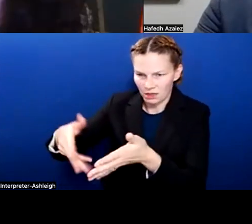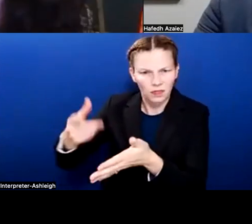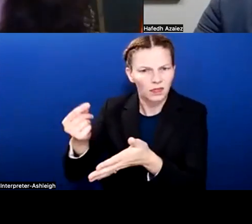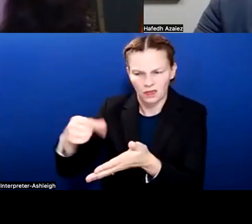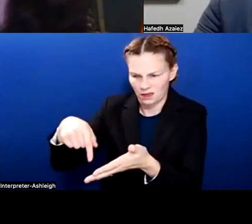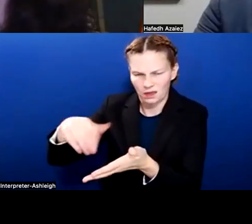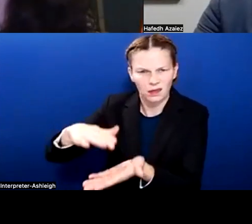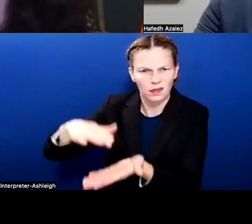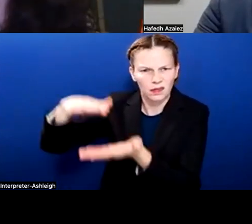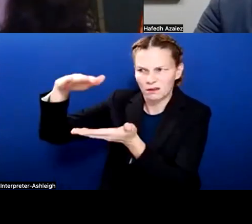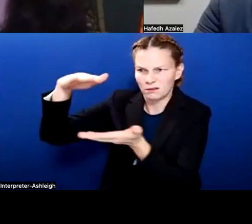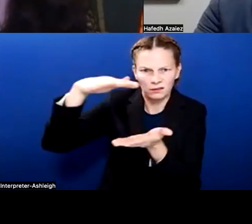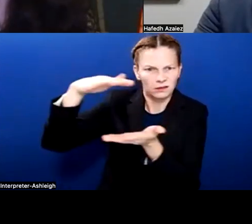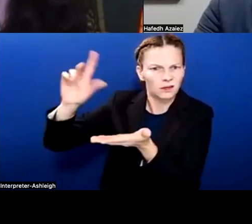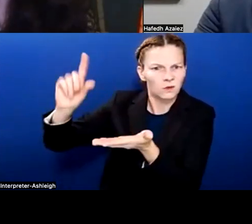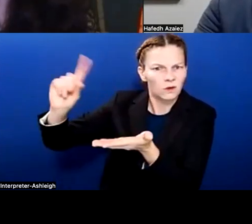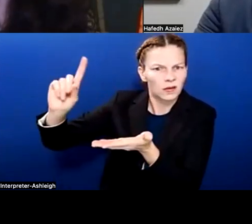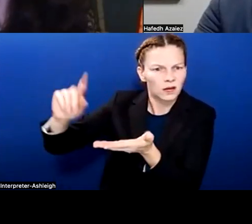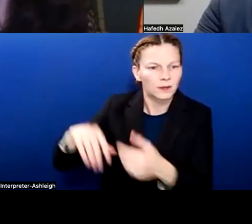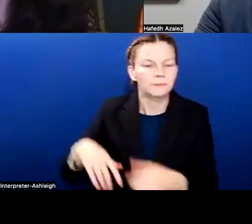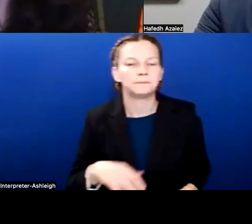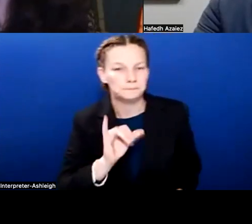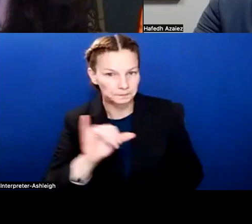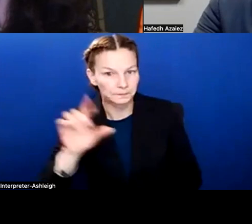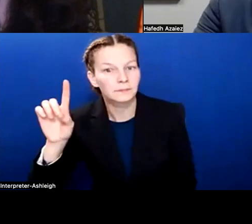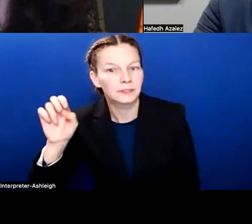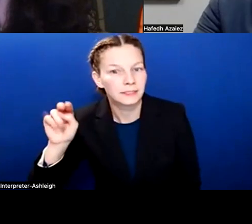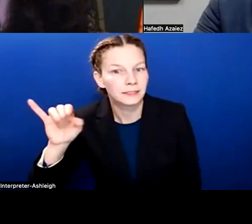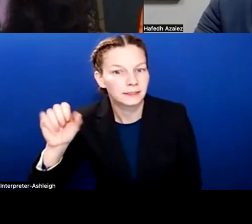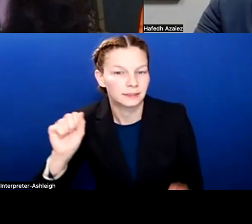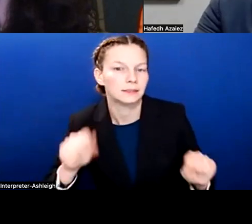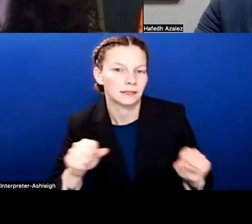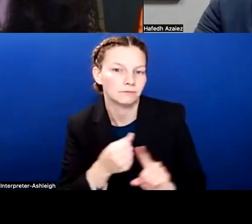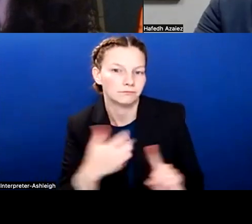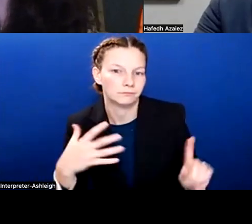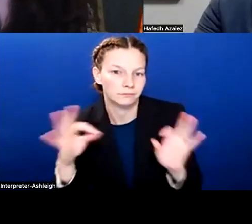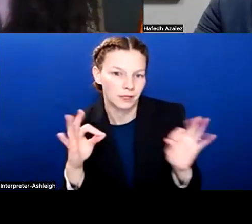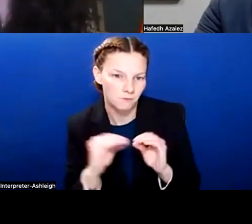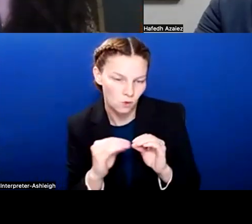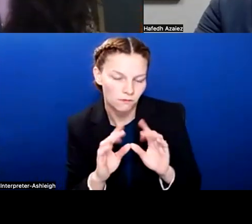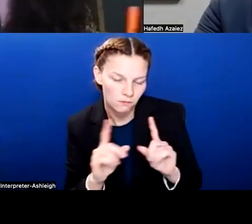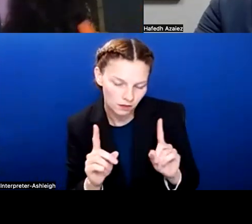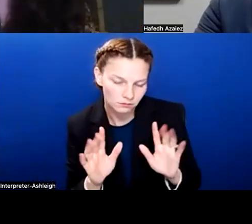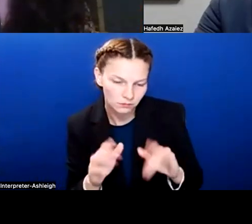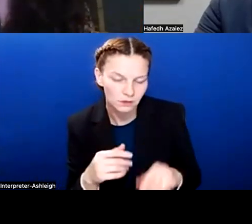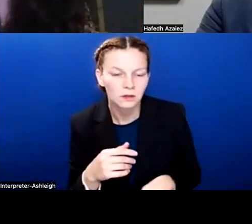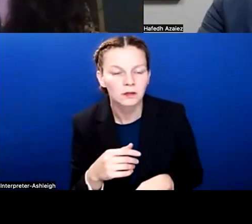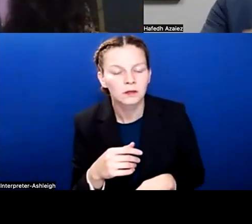And Dennis can talk to it a little bit more. But when he built his budget, we can project more or less, we can predict more or less